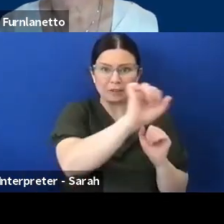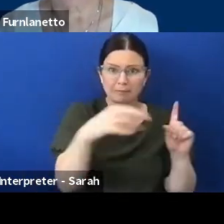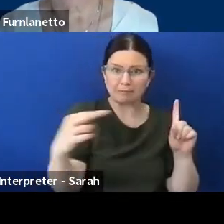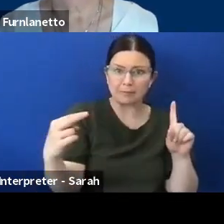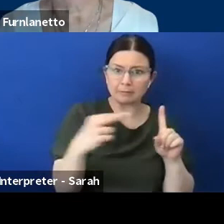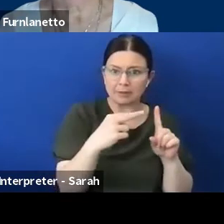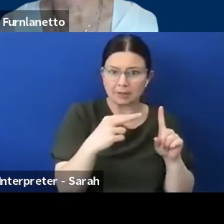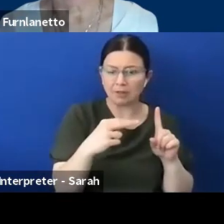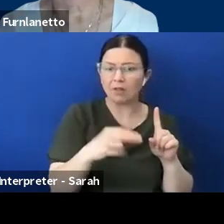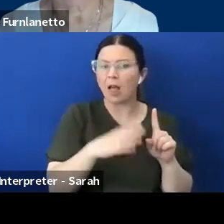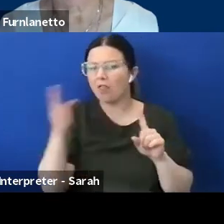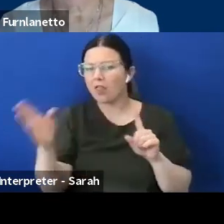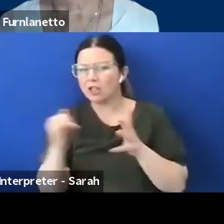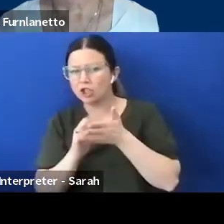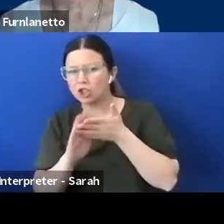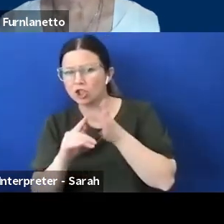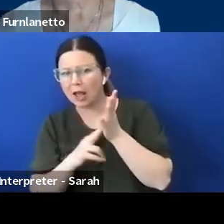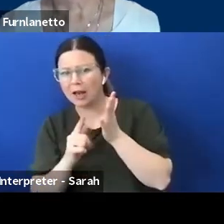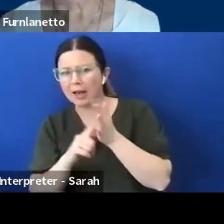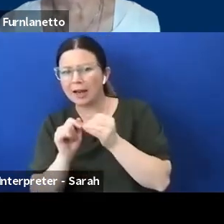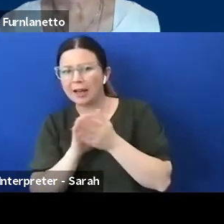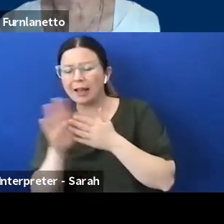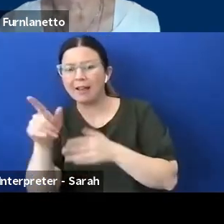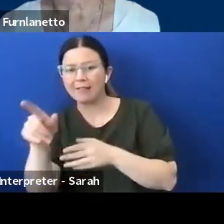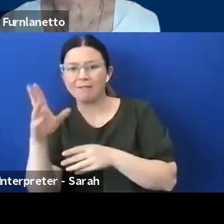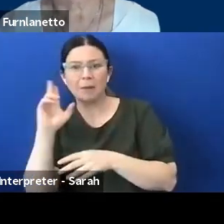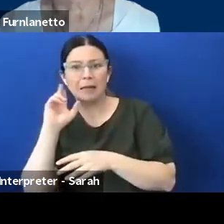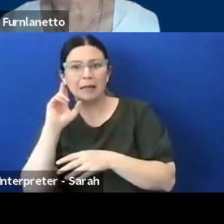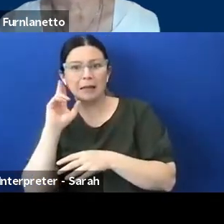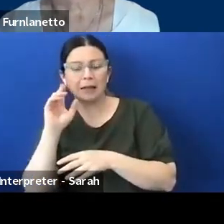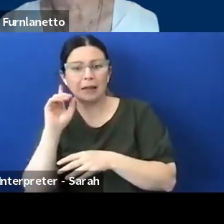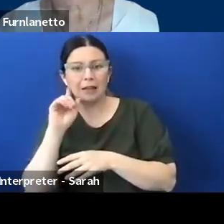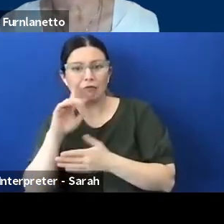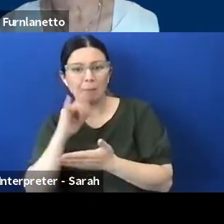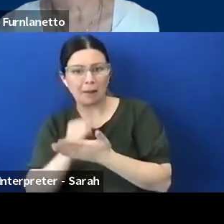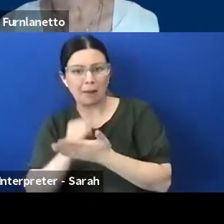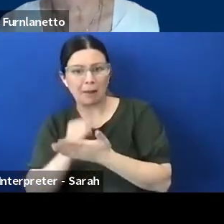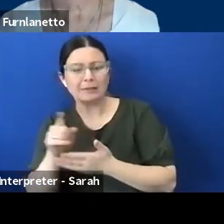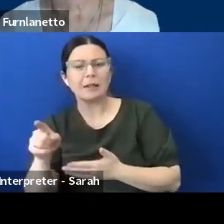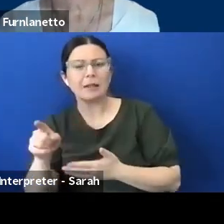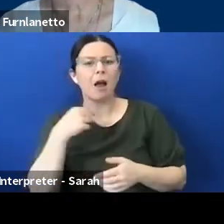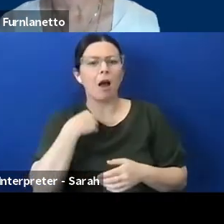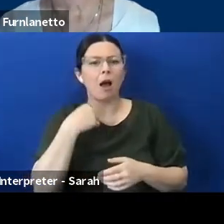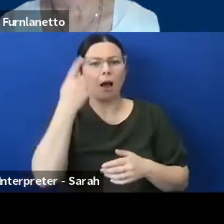hearing impaired, Maurice I wonder from the vision-impaired point of view,